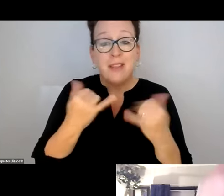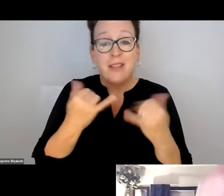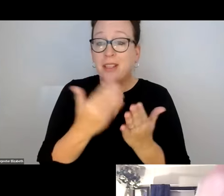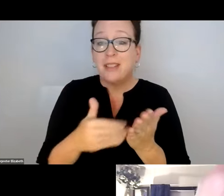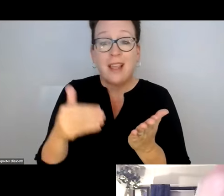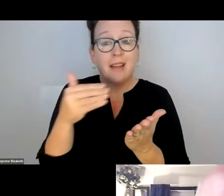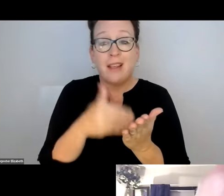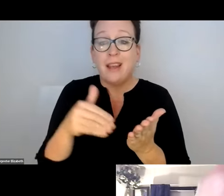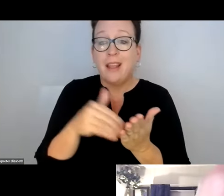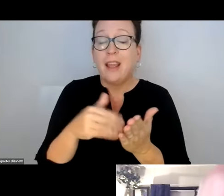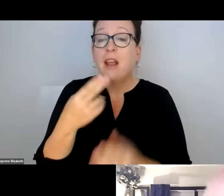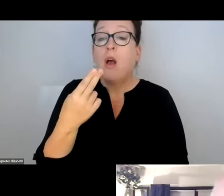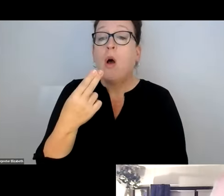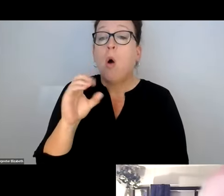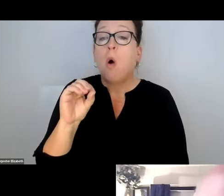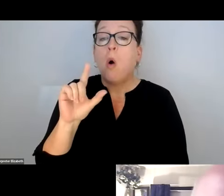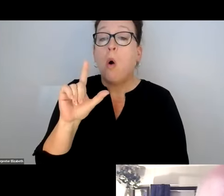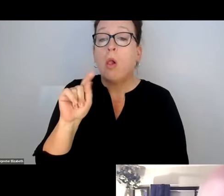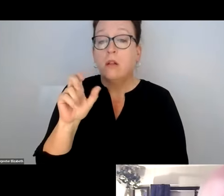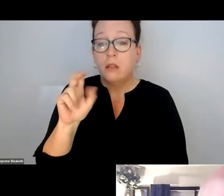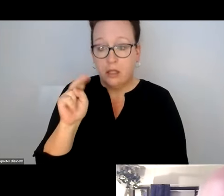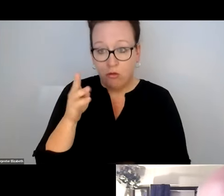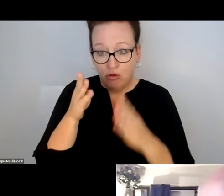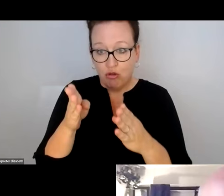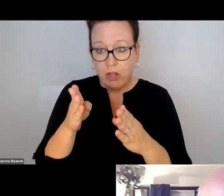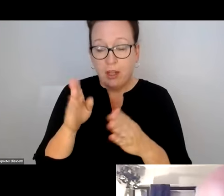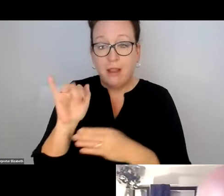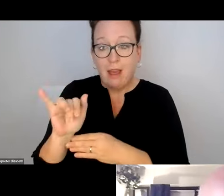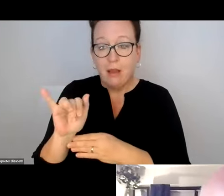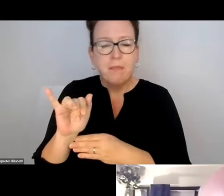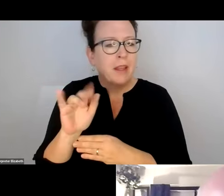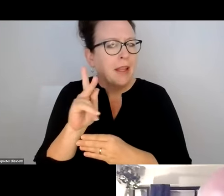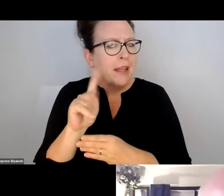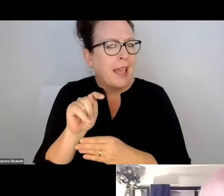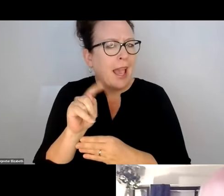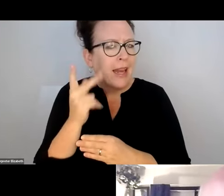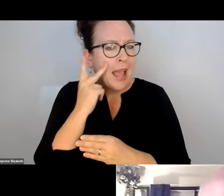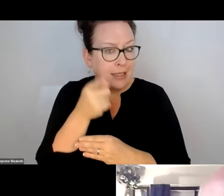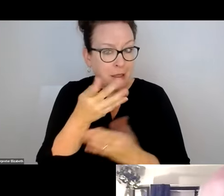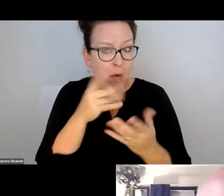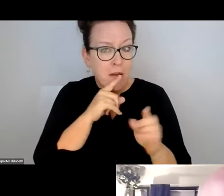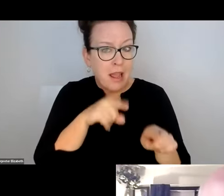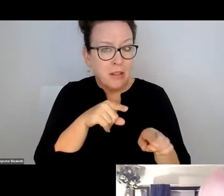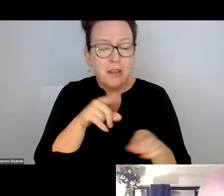NOTHING NEW ABOUT IT. I BROUGHT IT UP IN THE PAST. HOLTON.